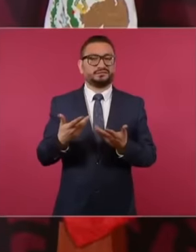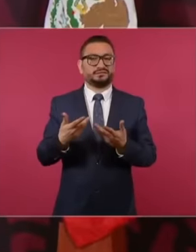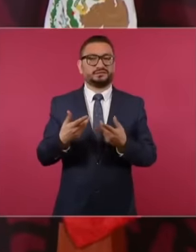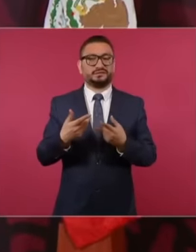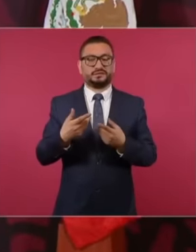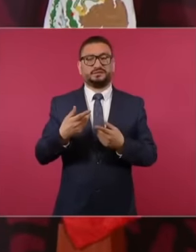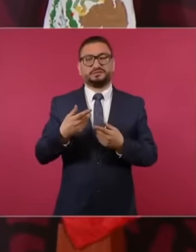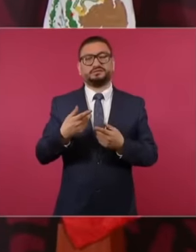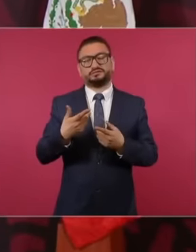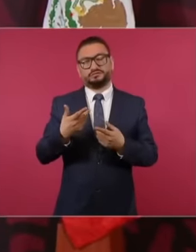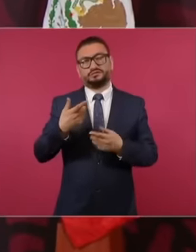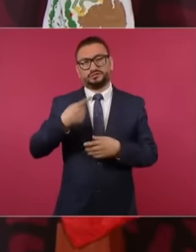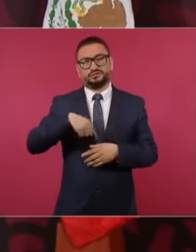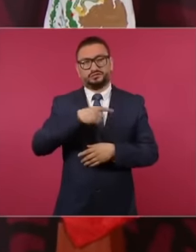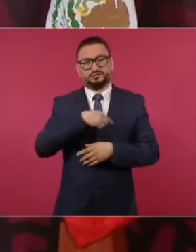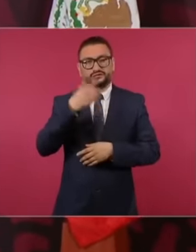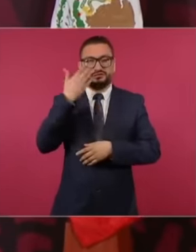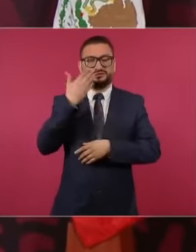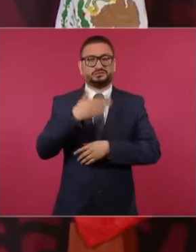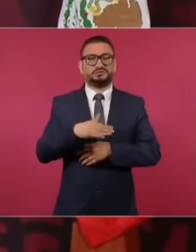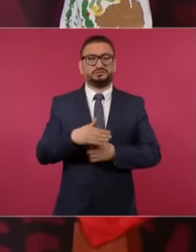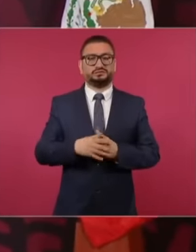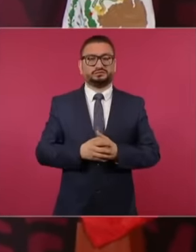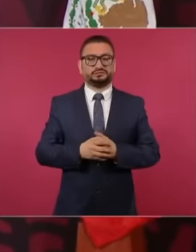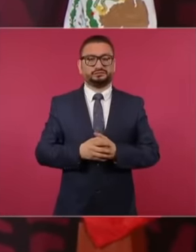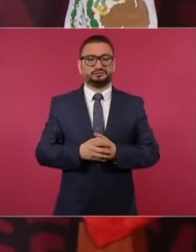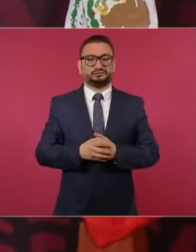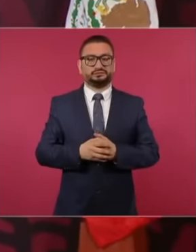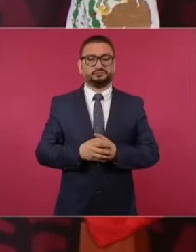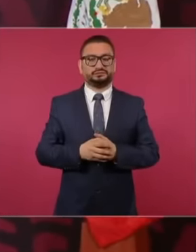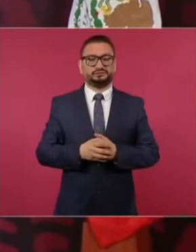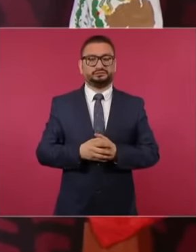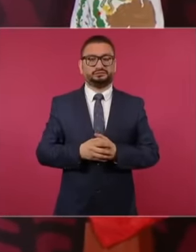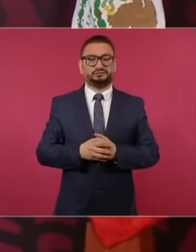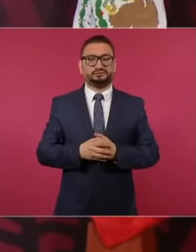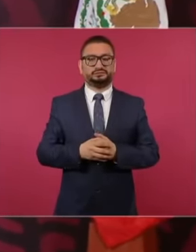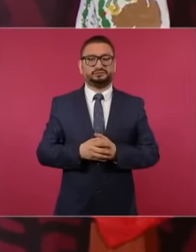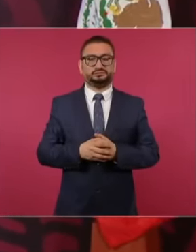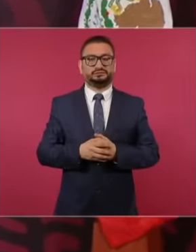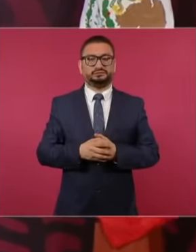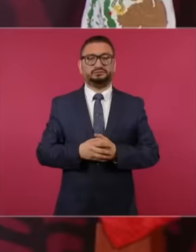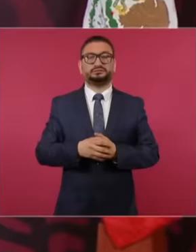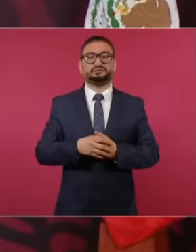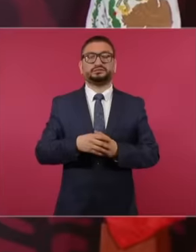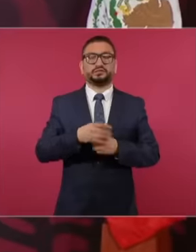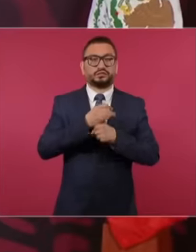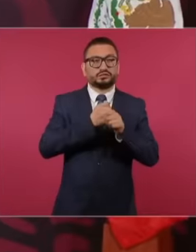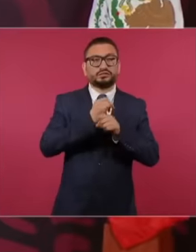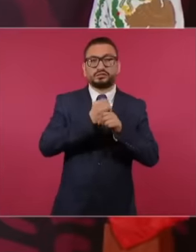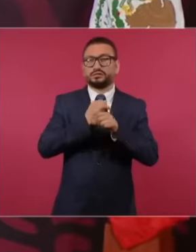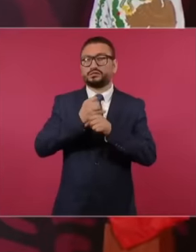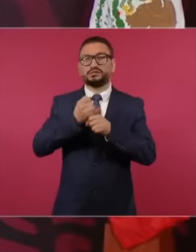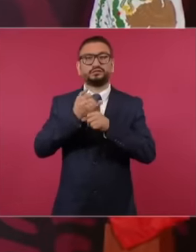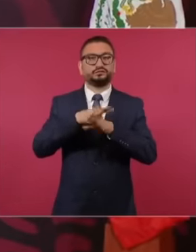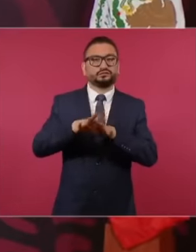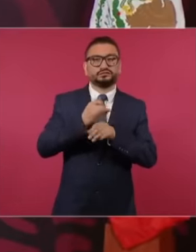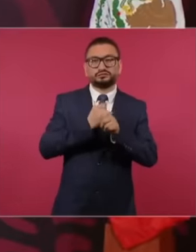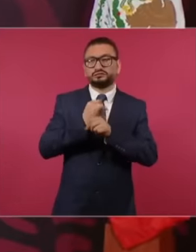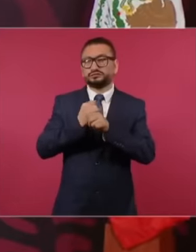be informed by the networks